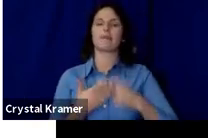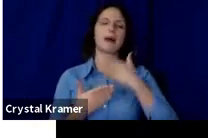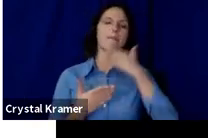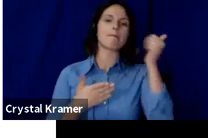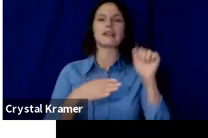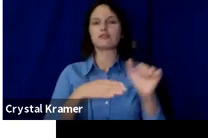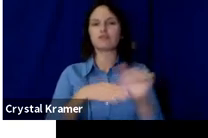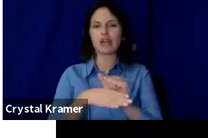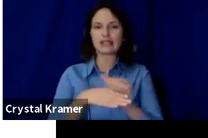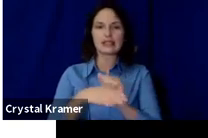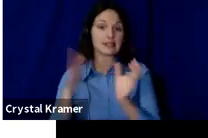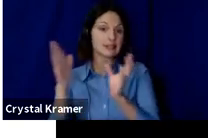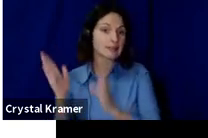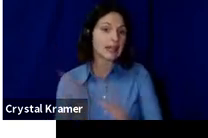crowdfunding campaign.